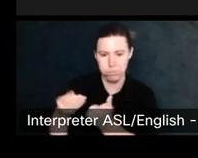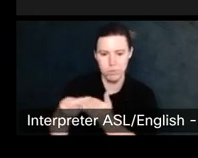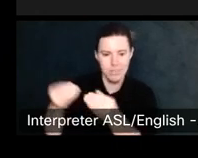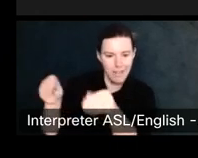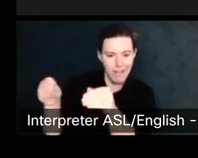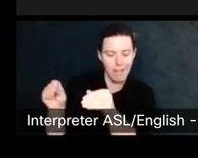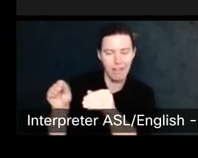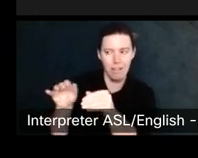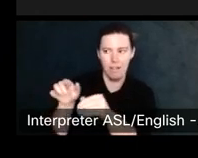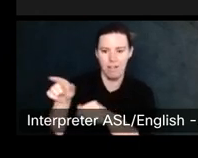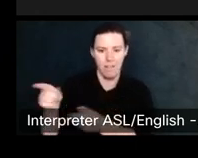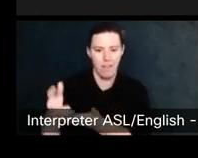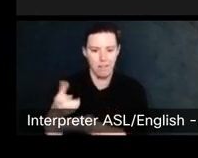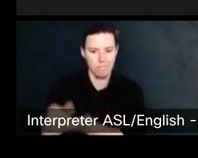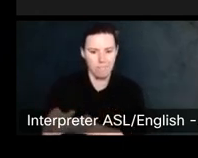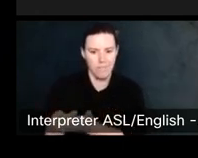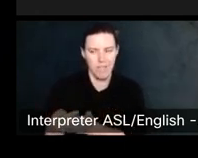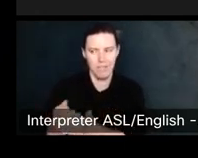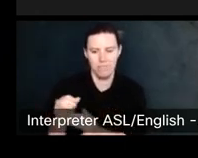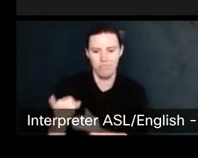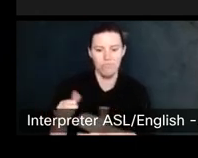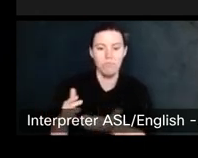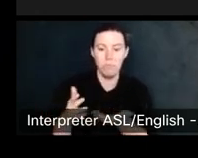Potentially take it to court, right?